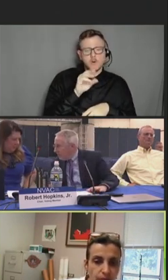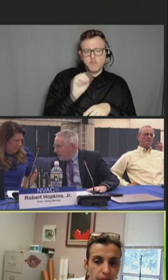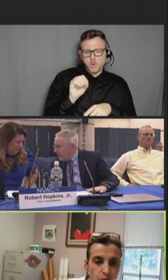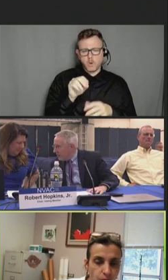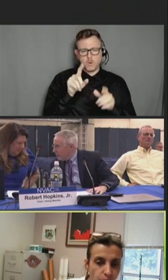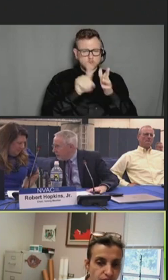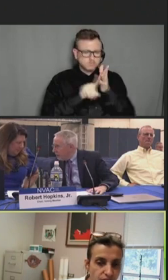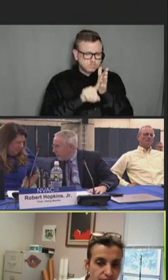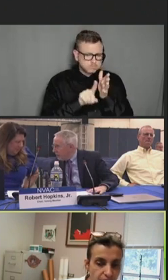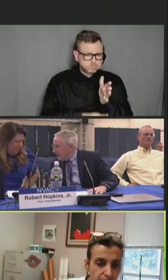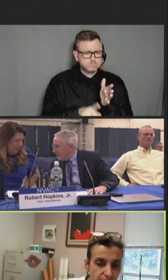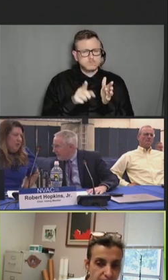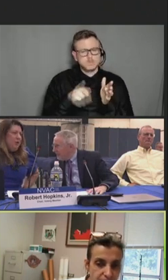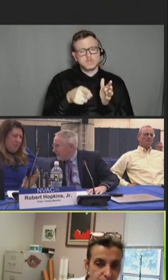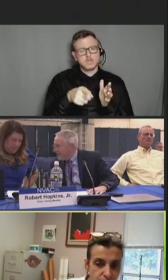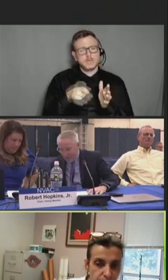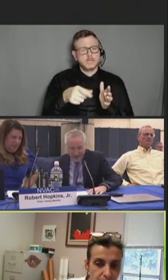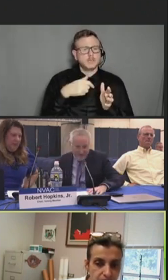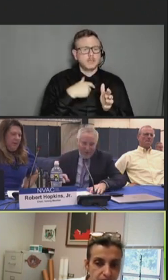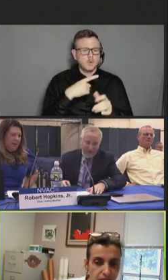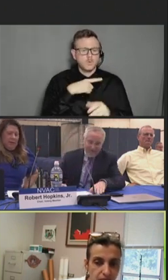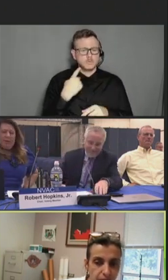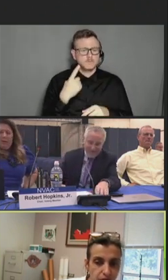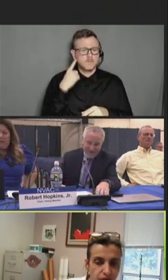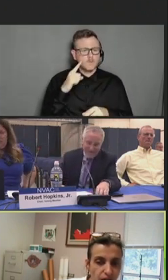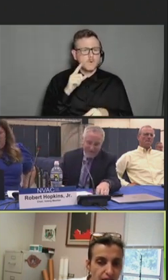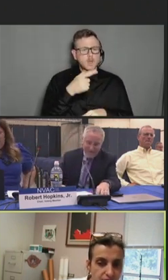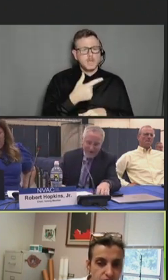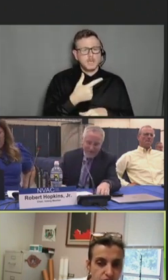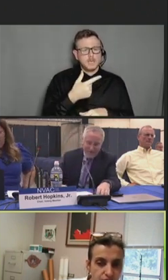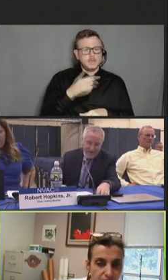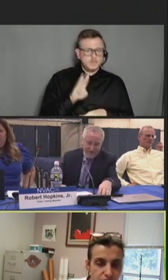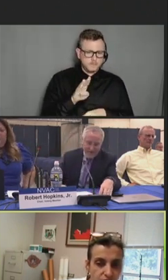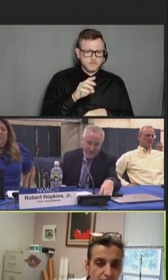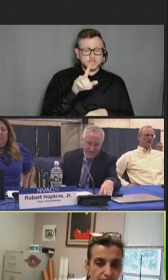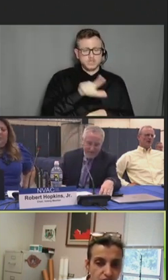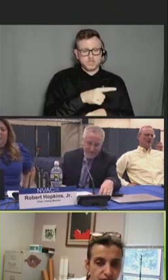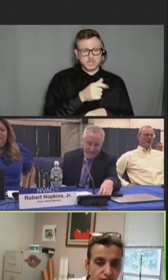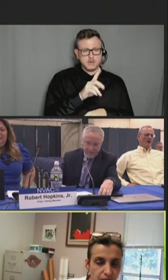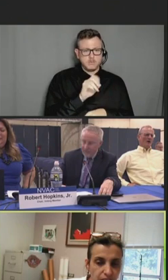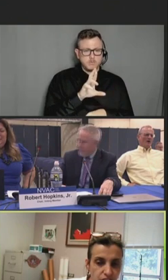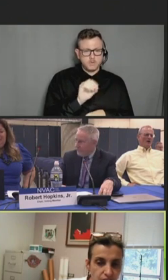among 1.5 million vaccine recipients, a commitment for active surveillance for atrial tribulation